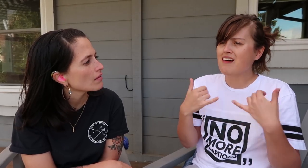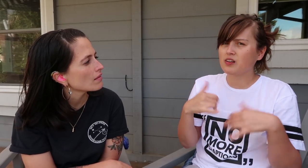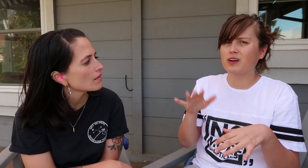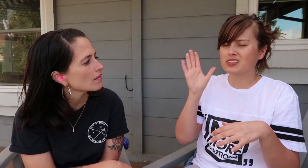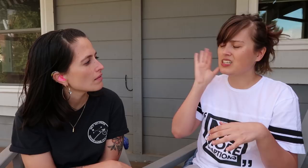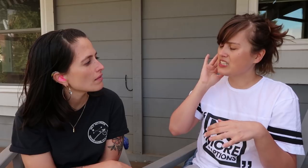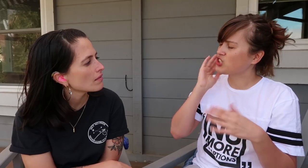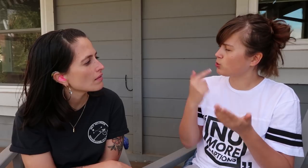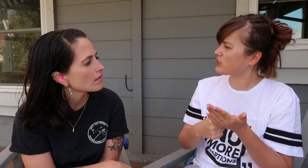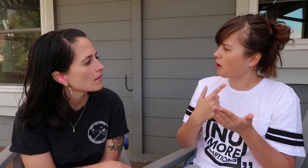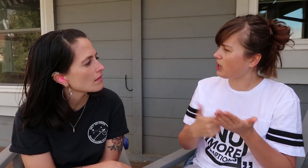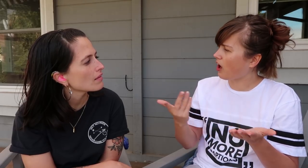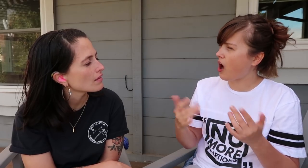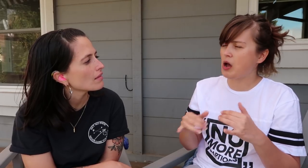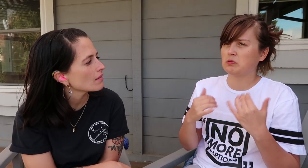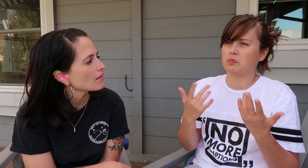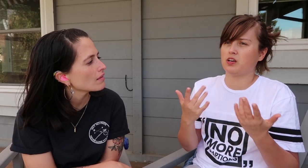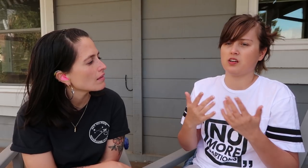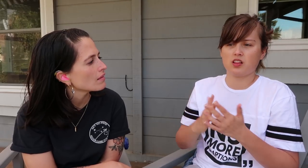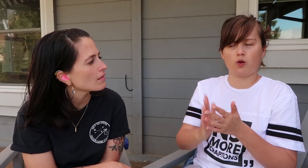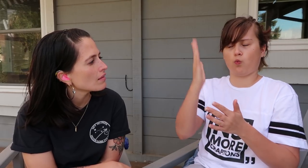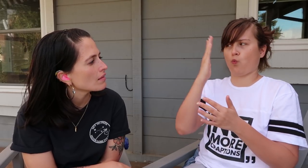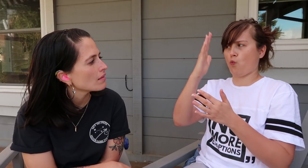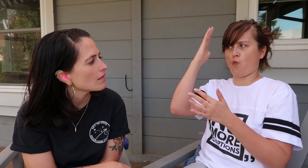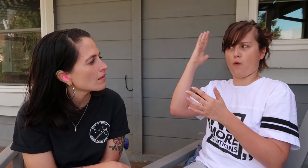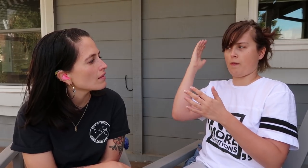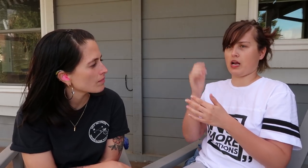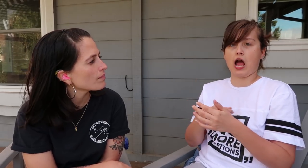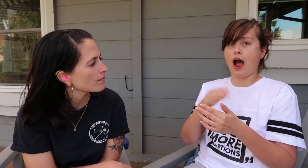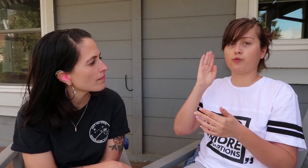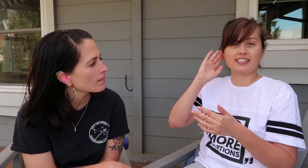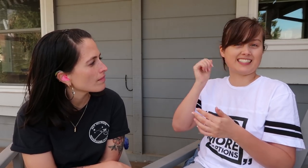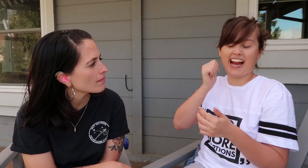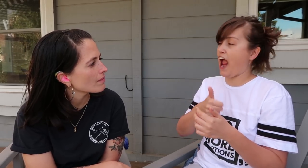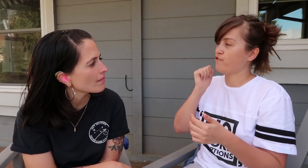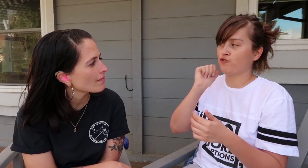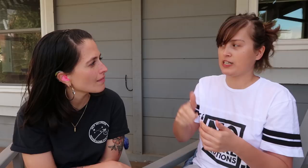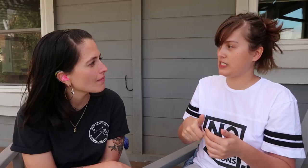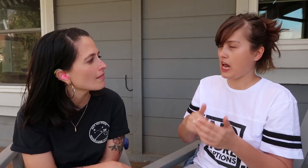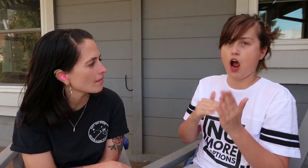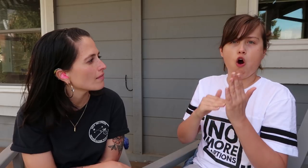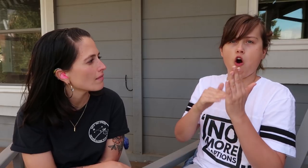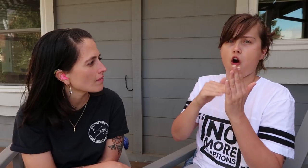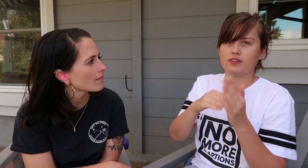I still listen to it sometimes. A long time ago, I was listening to it everyday, all the time.